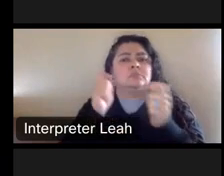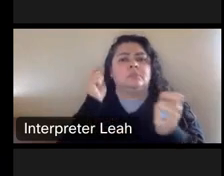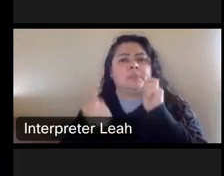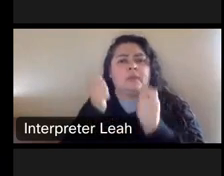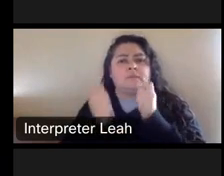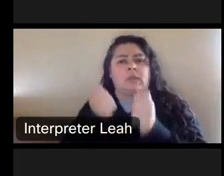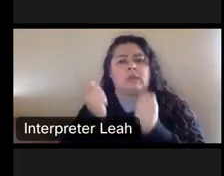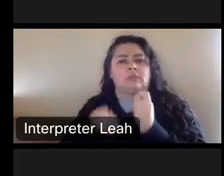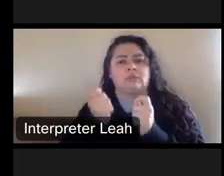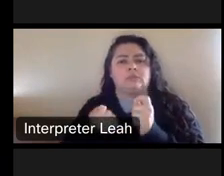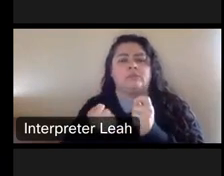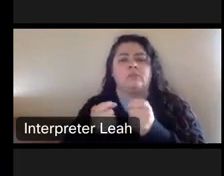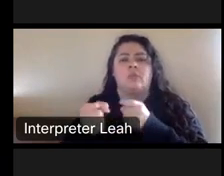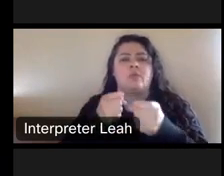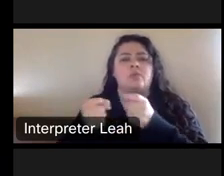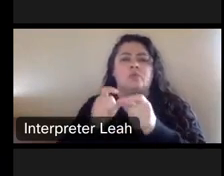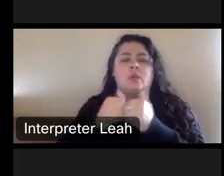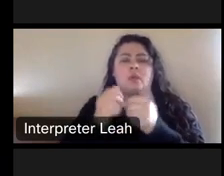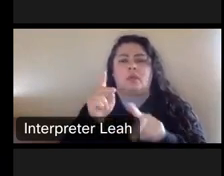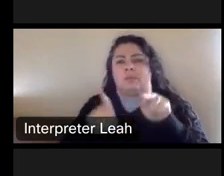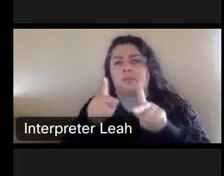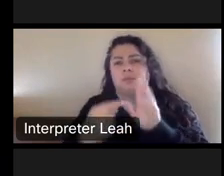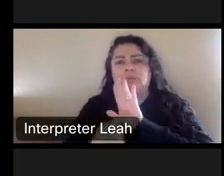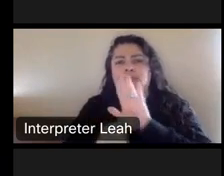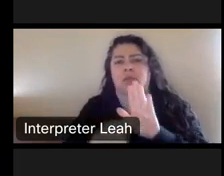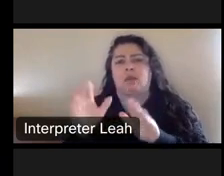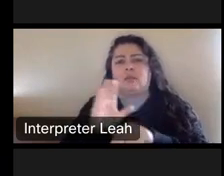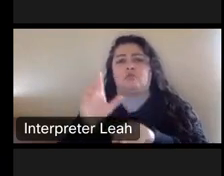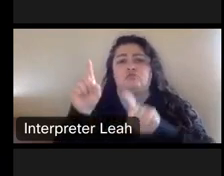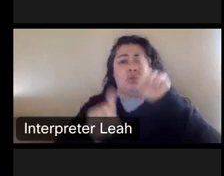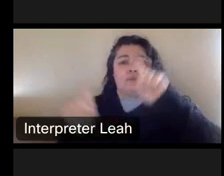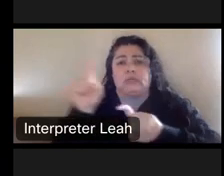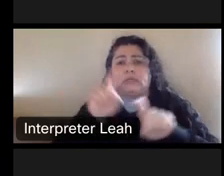And controlled how people would display their graffiti. Um.